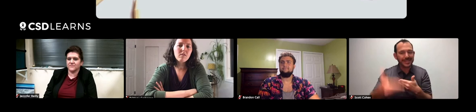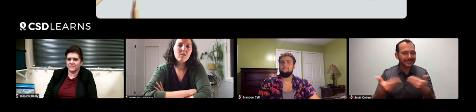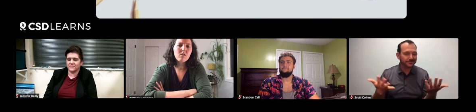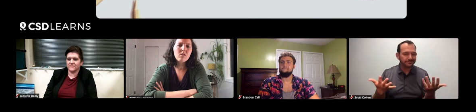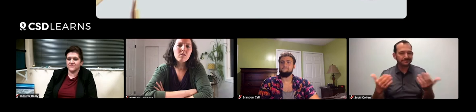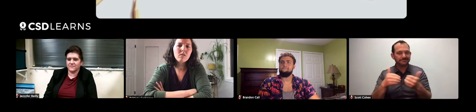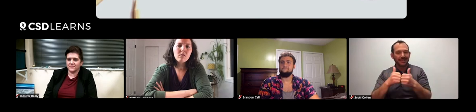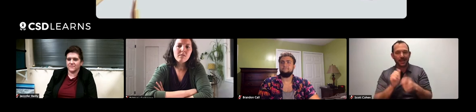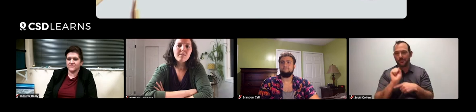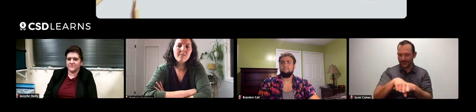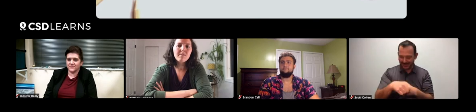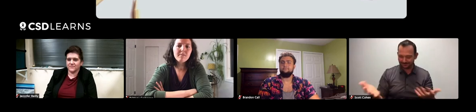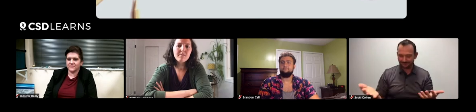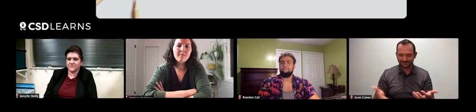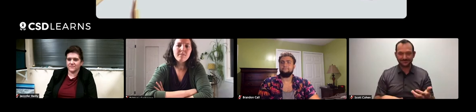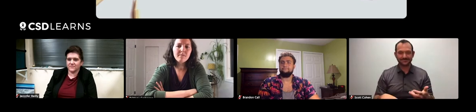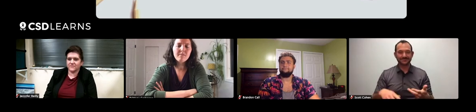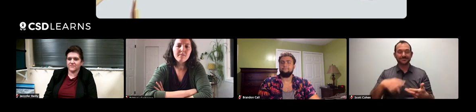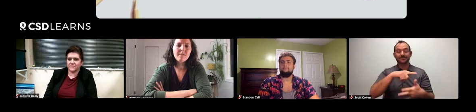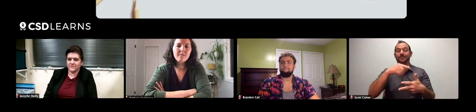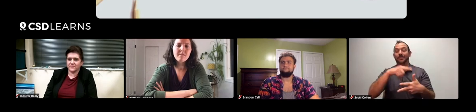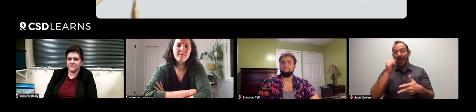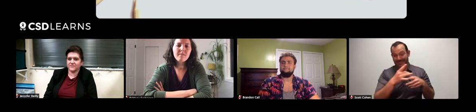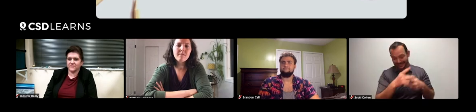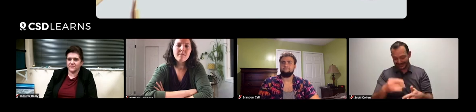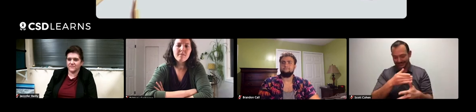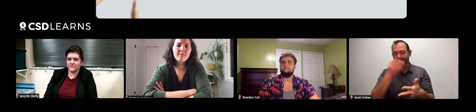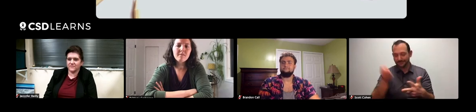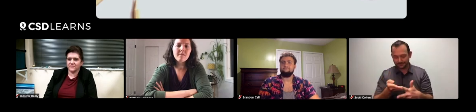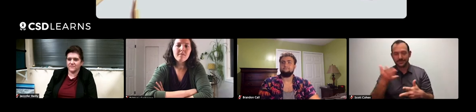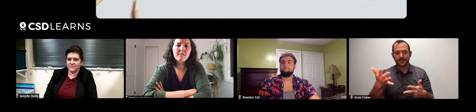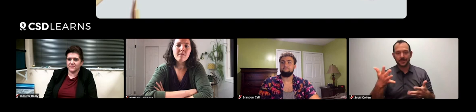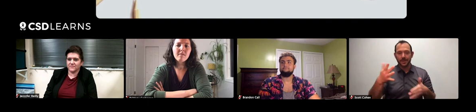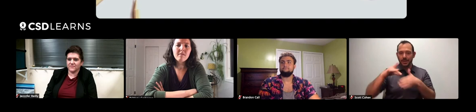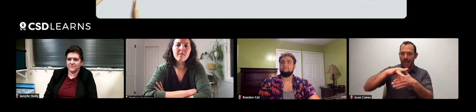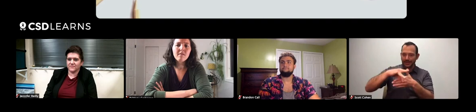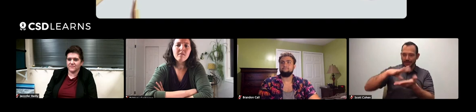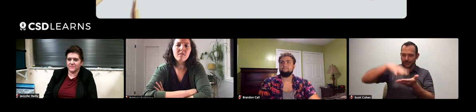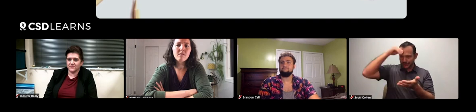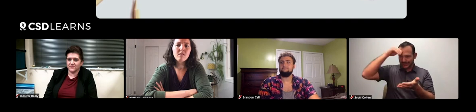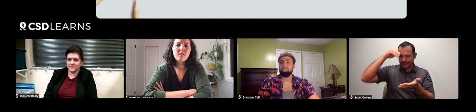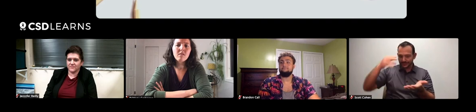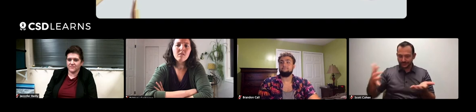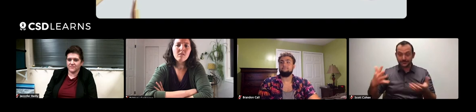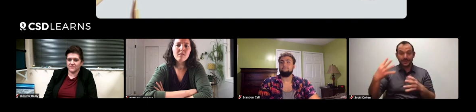and how you overcome the issue that matters. That leads me into the second point that came to mind, which is content learning.